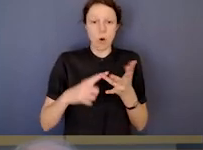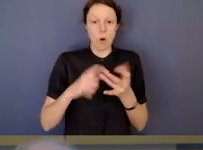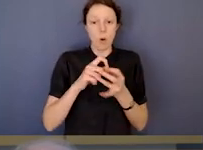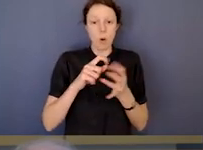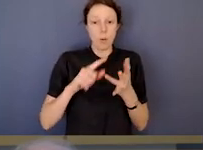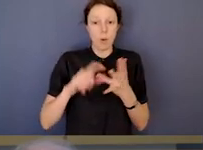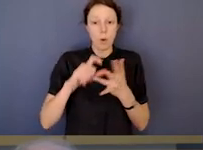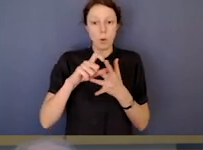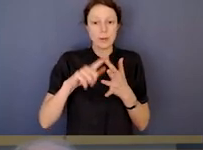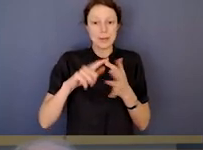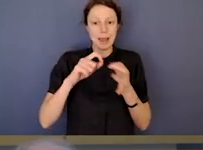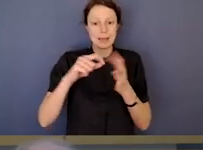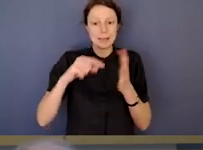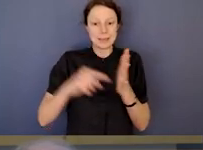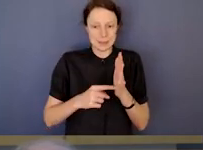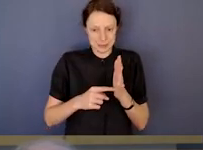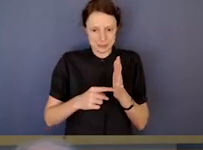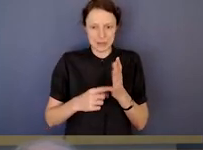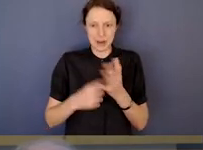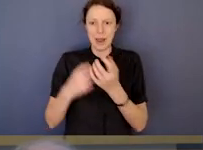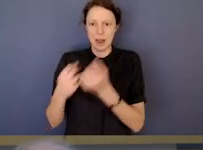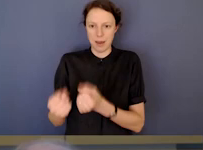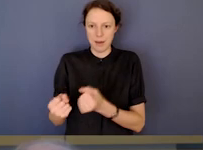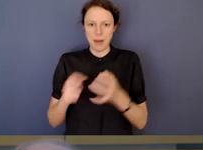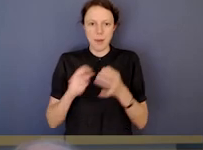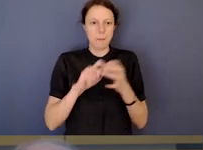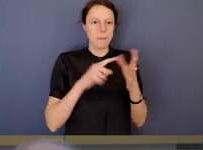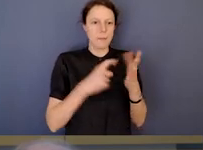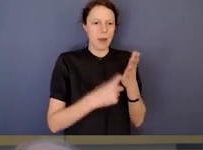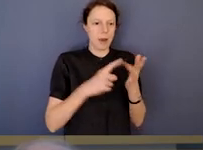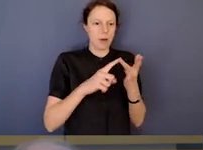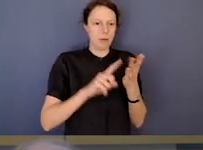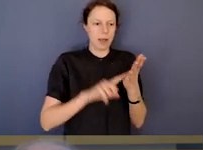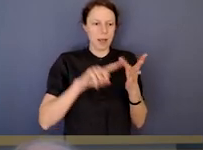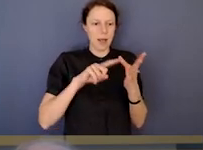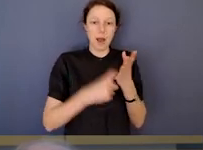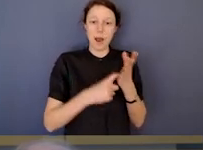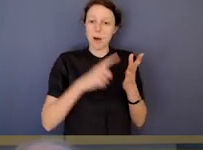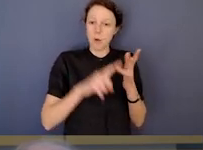Something that has been seen in New South Wales, the Barilaro case,